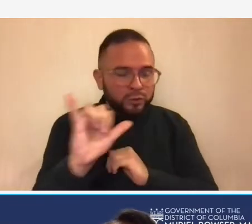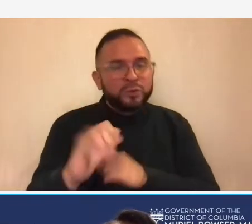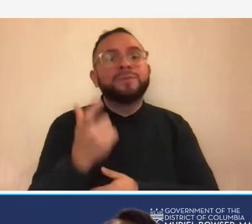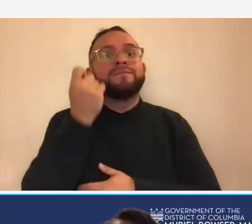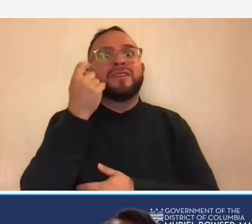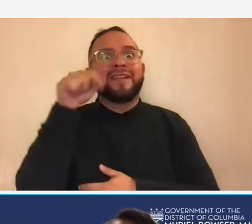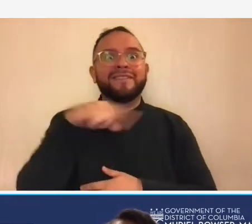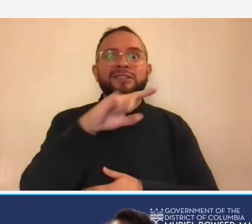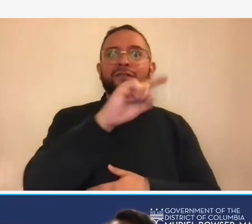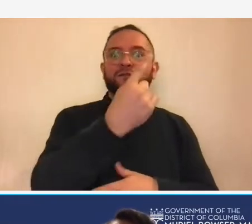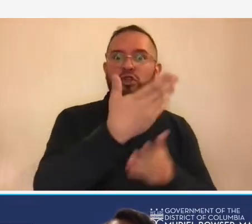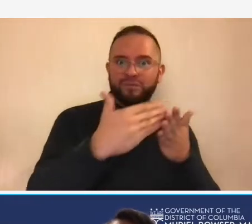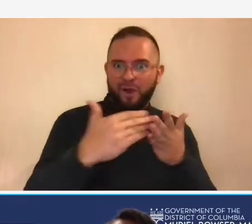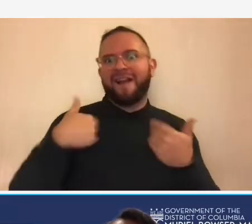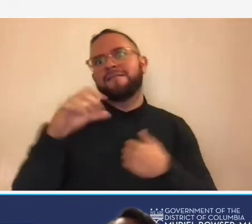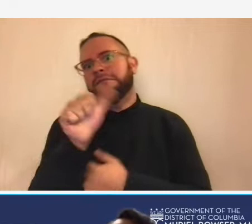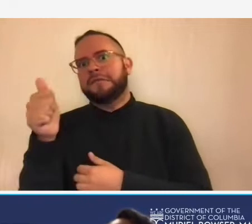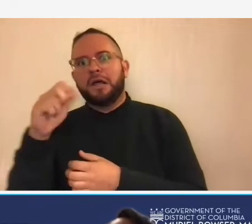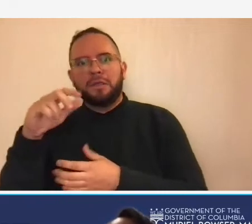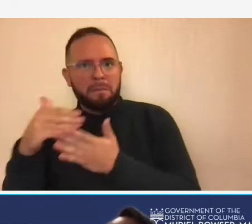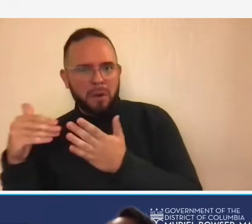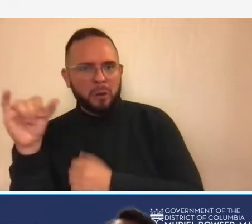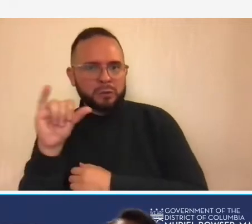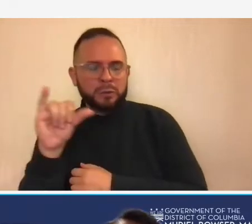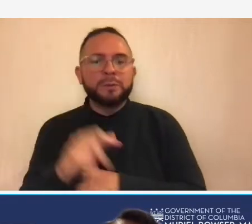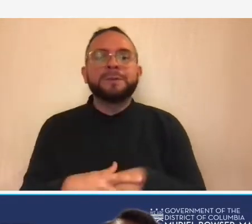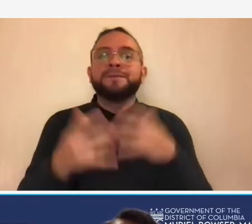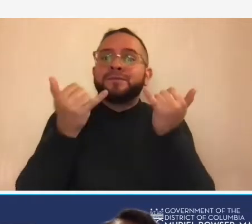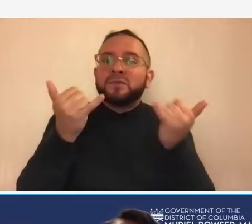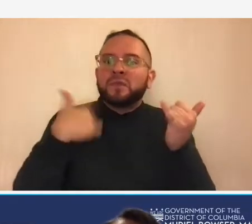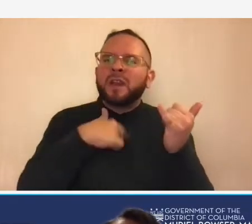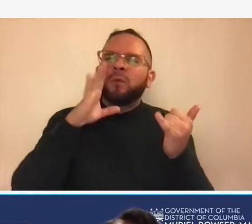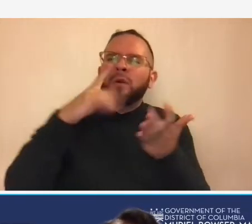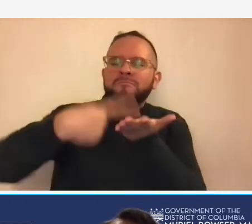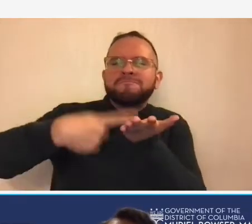today we will be talking about an adequate accounting system next wednesday on march